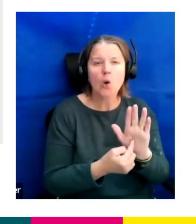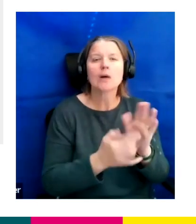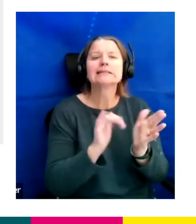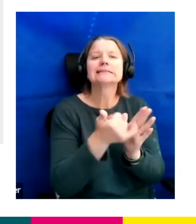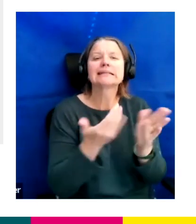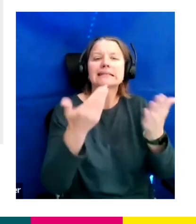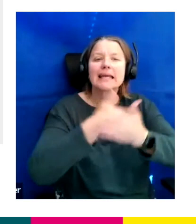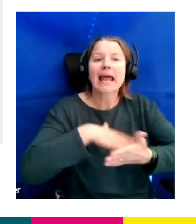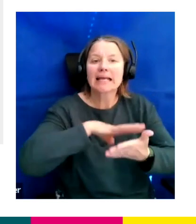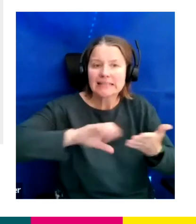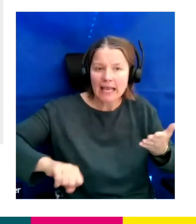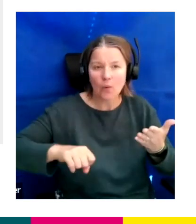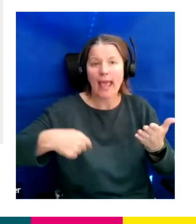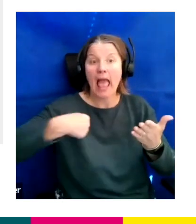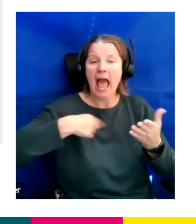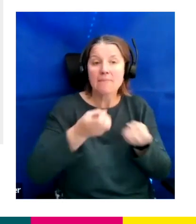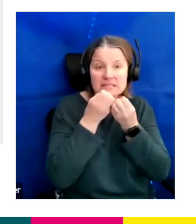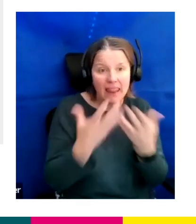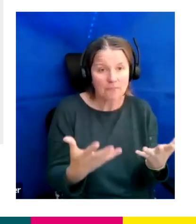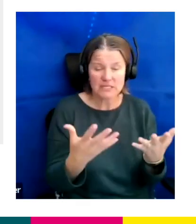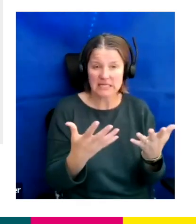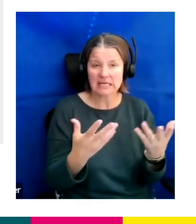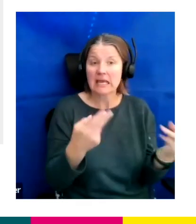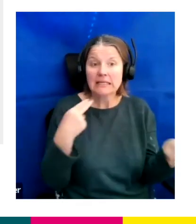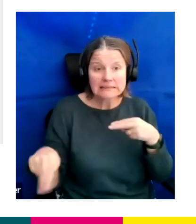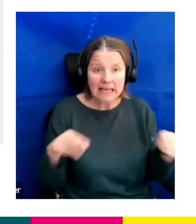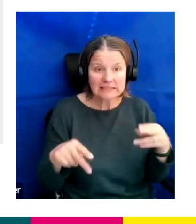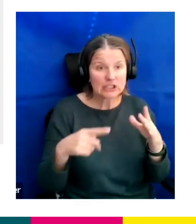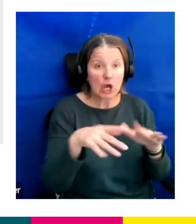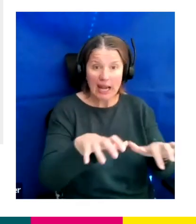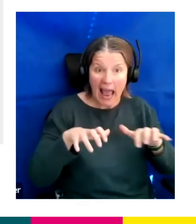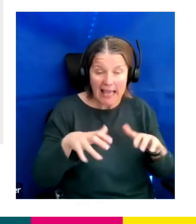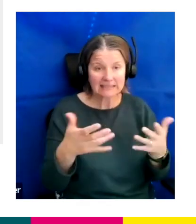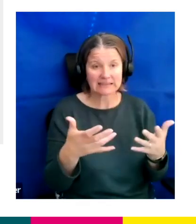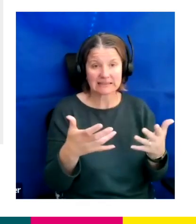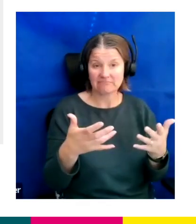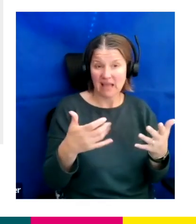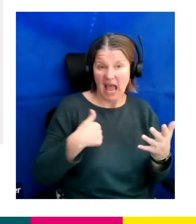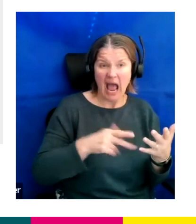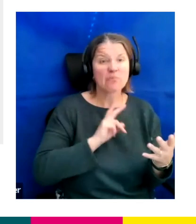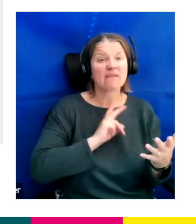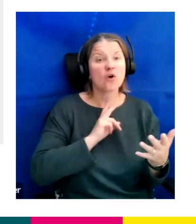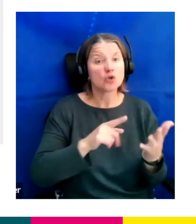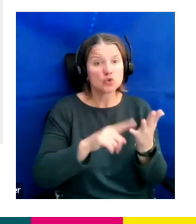a celebrity Dancing on Ice, the Voice UK, lots of it's a university challenge, which